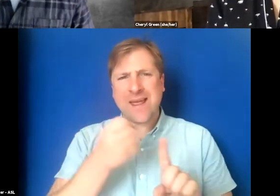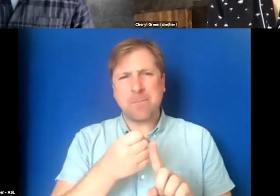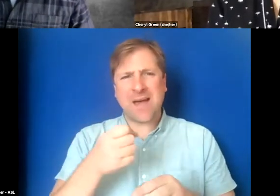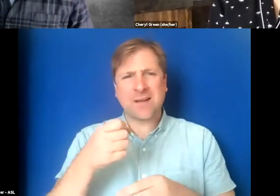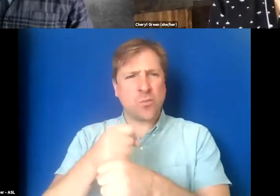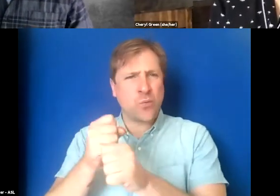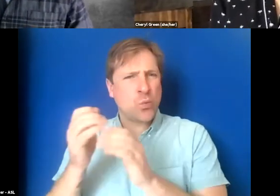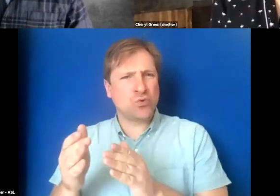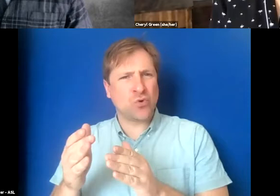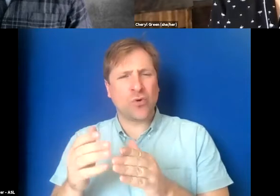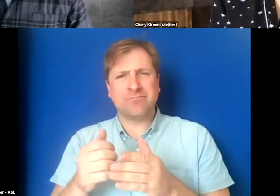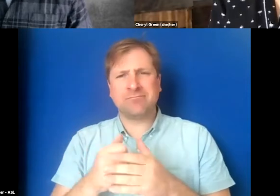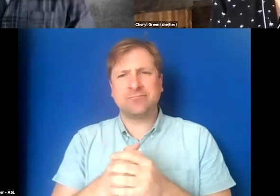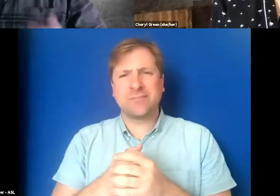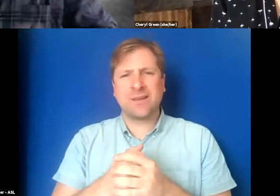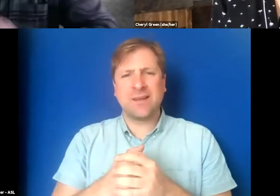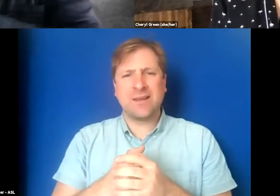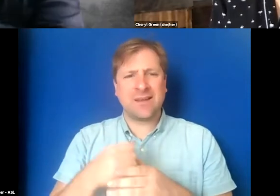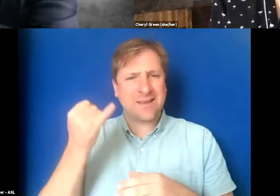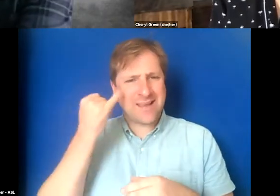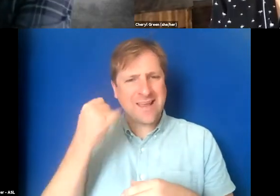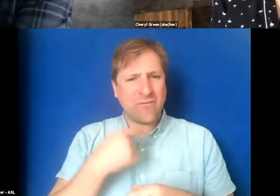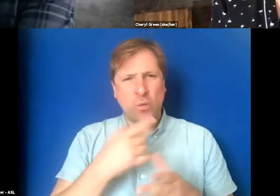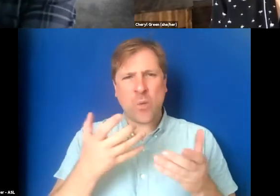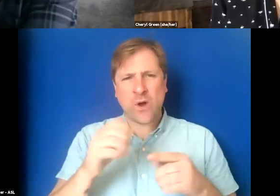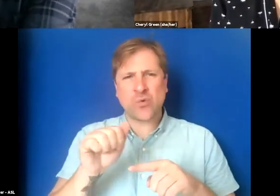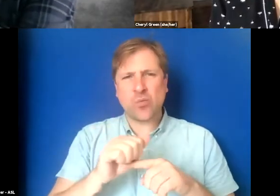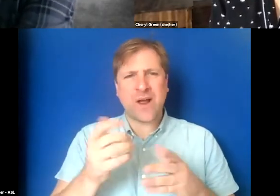that anything- We want to practice what we preach and